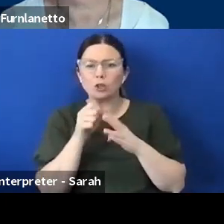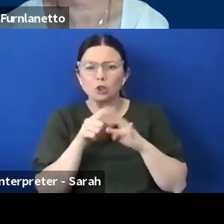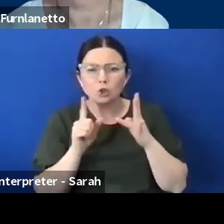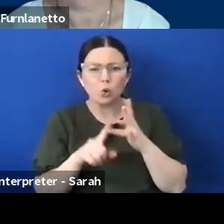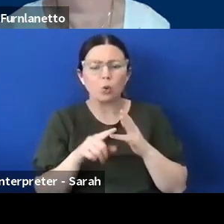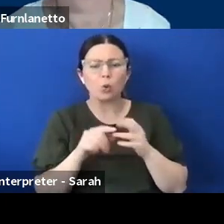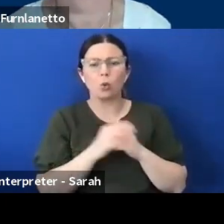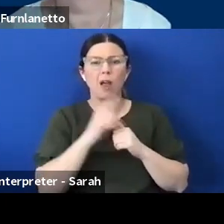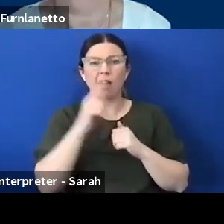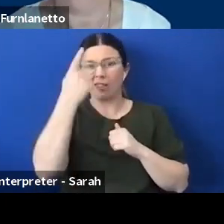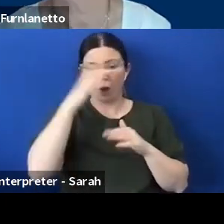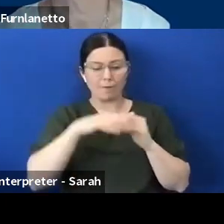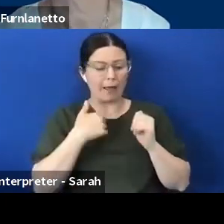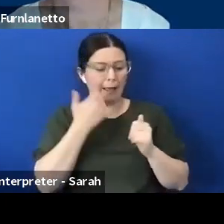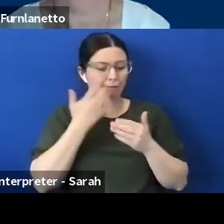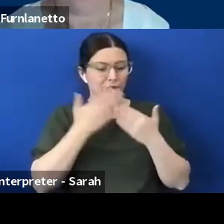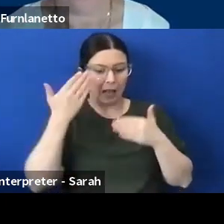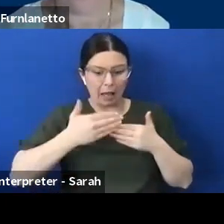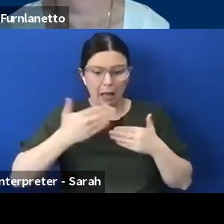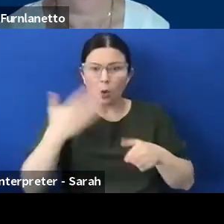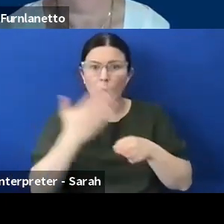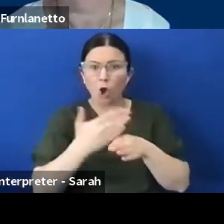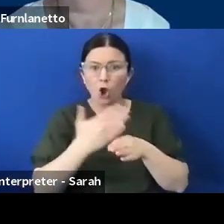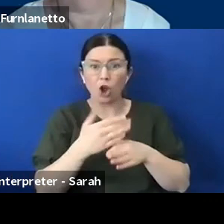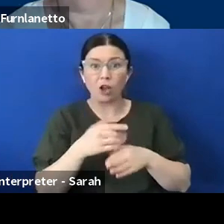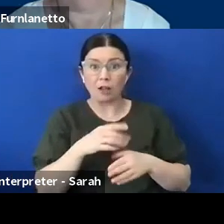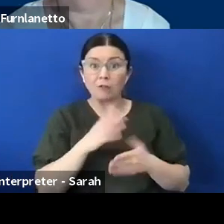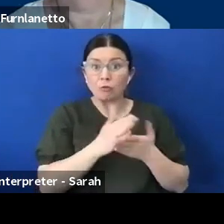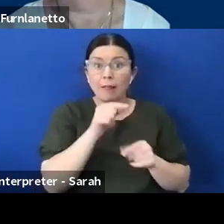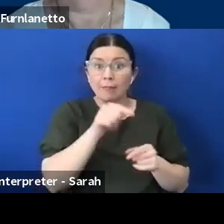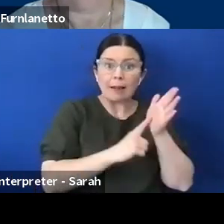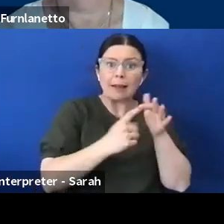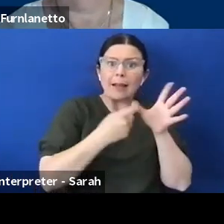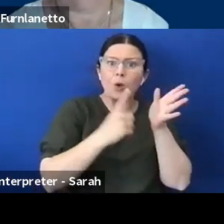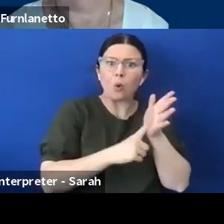work it's this you know this is not only a legal obligation in many areas but it's also a moral one